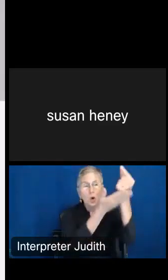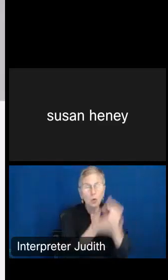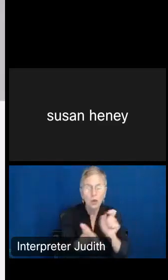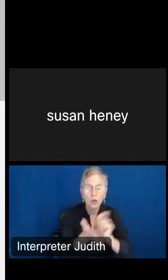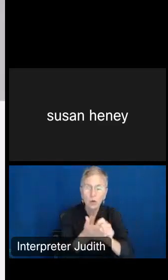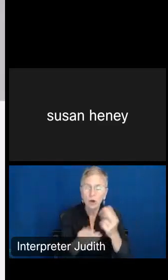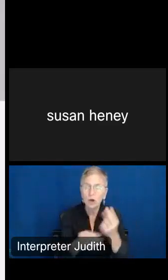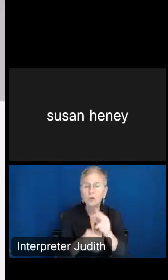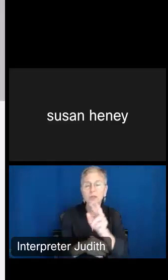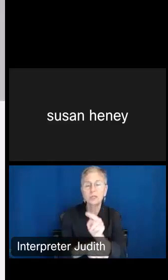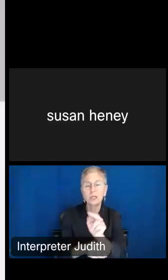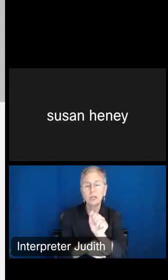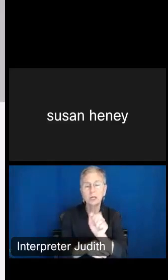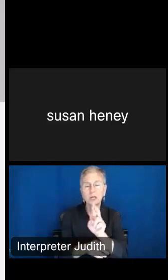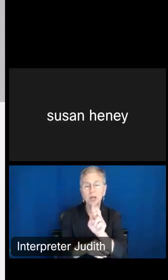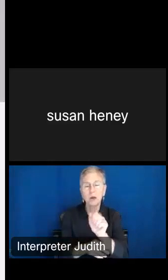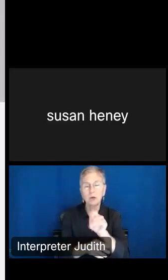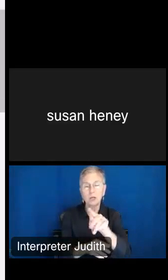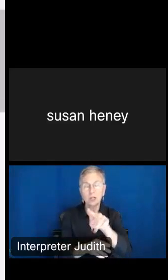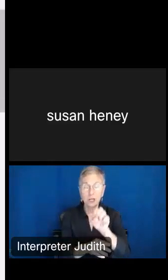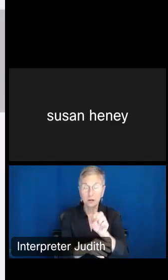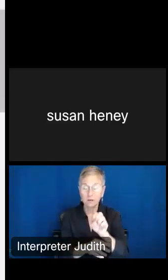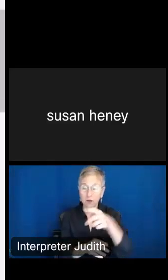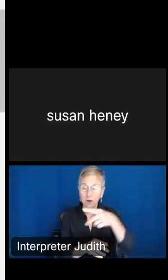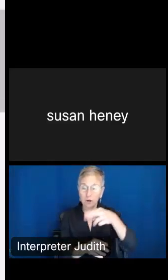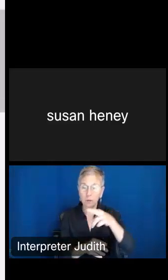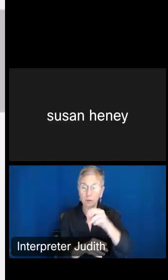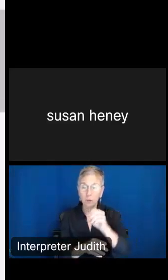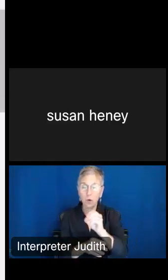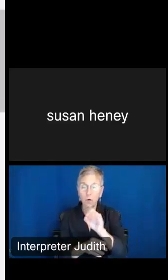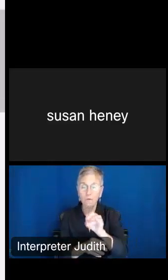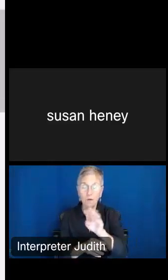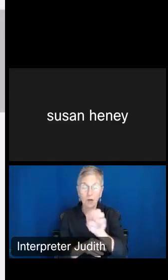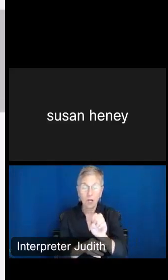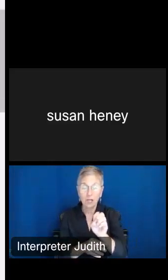profiles. I'm going to check the -- click on the ranking tables, because we're going